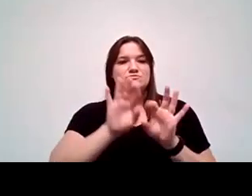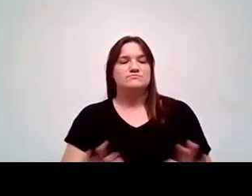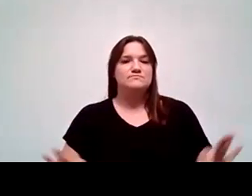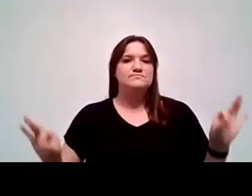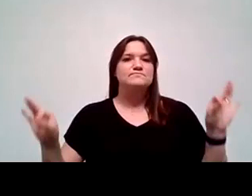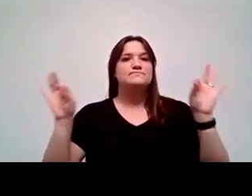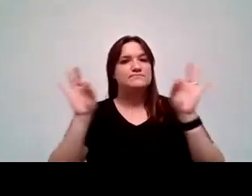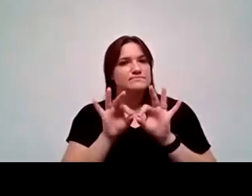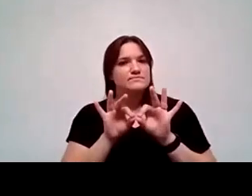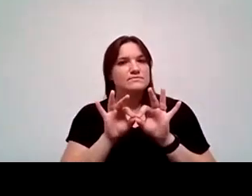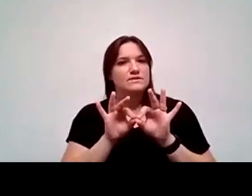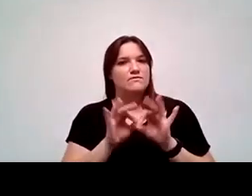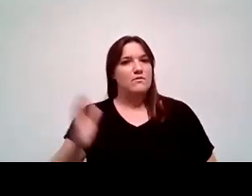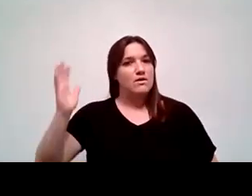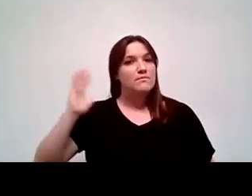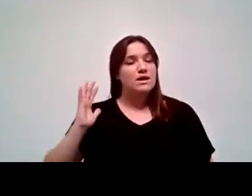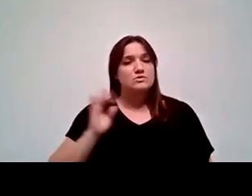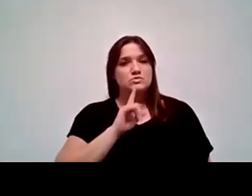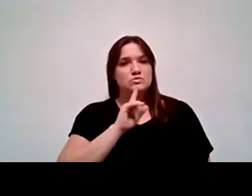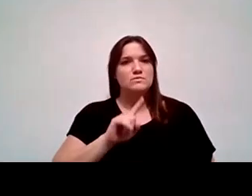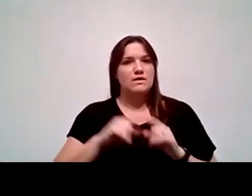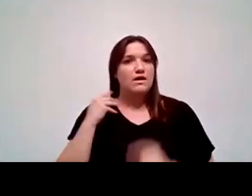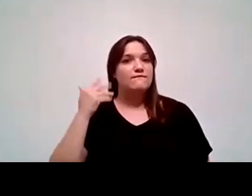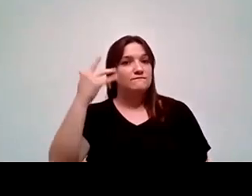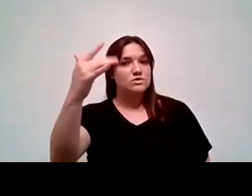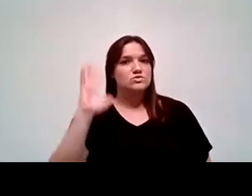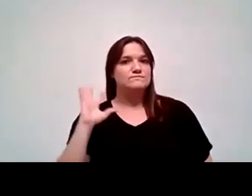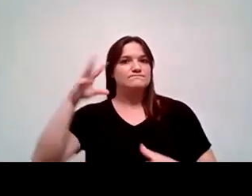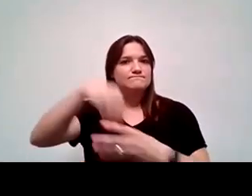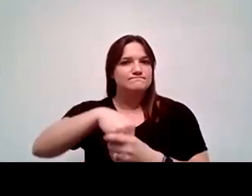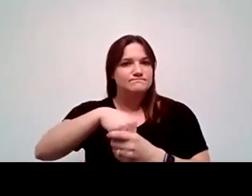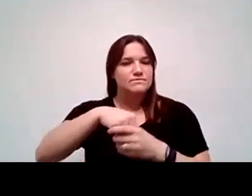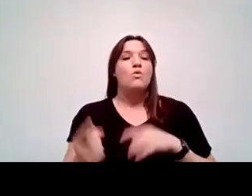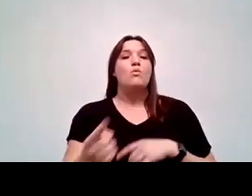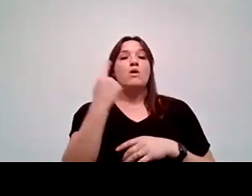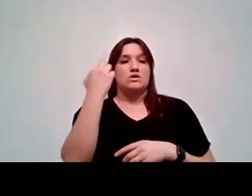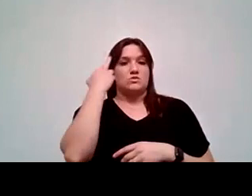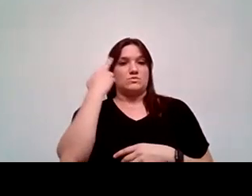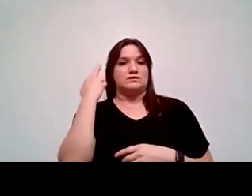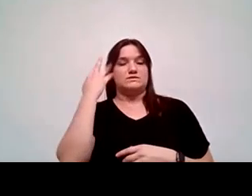and consider from our past, but also look forward to in our future. One of the reasons why in our Title